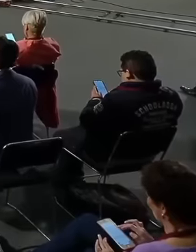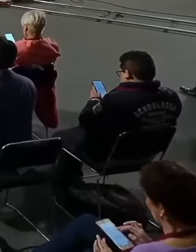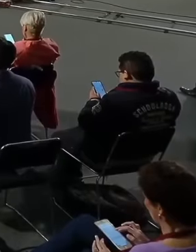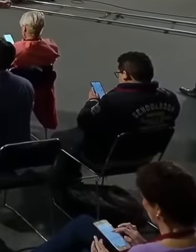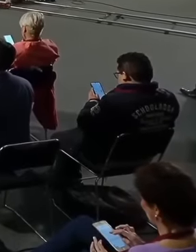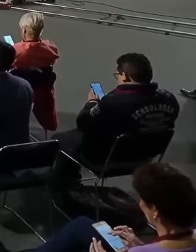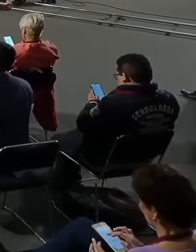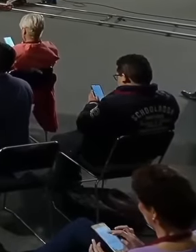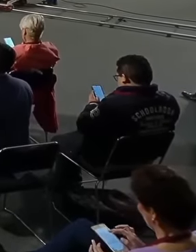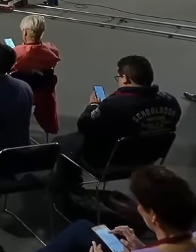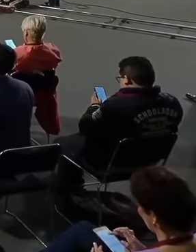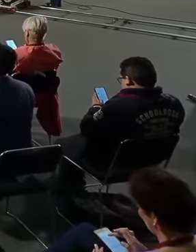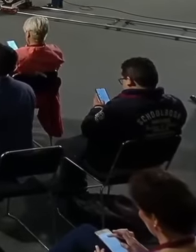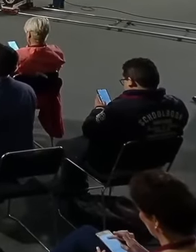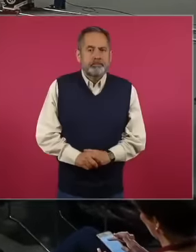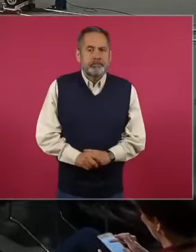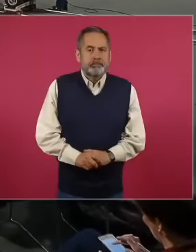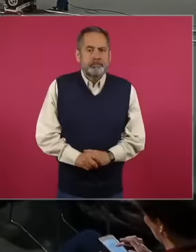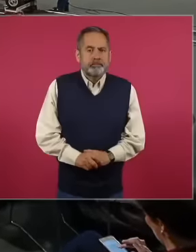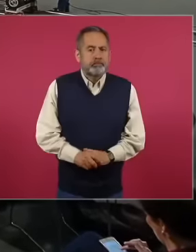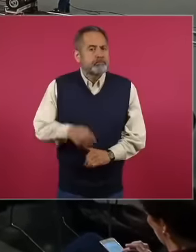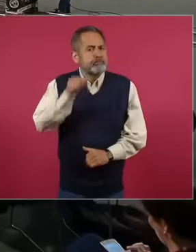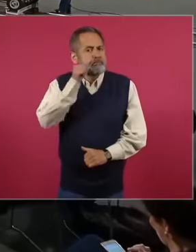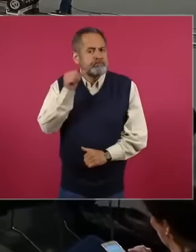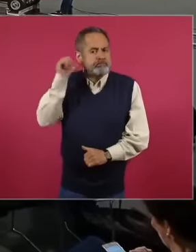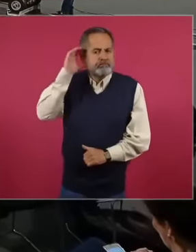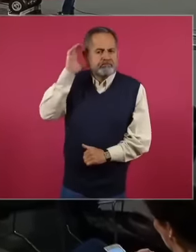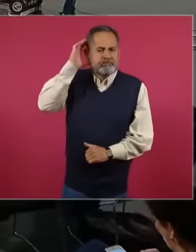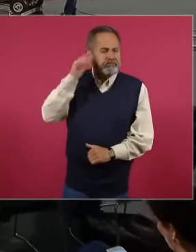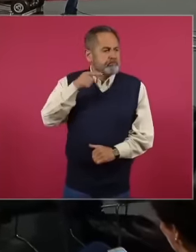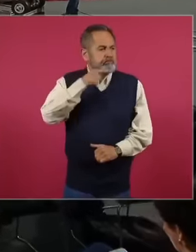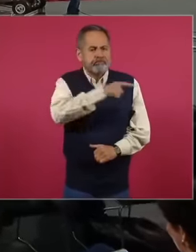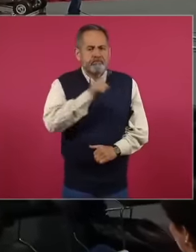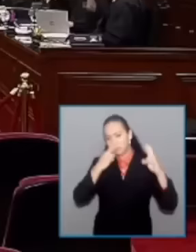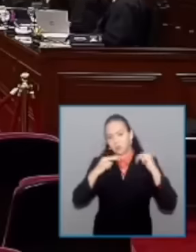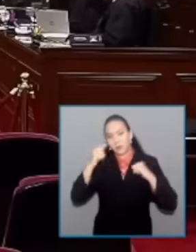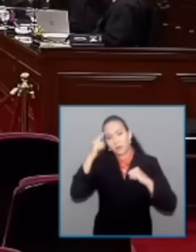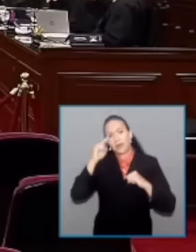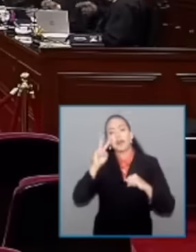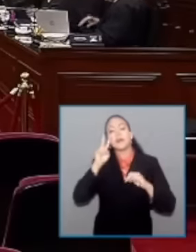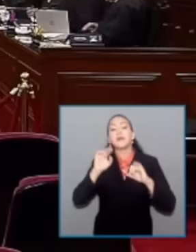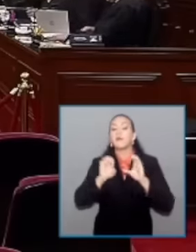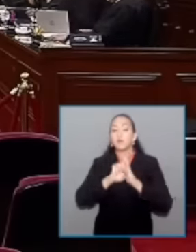we learned that the minister president of the supreme court of justice of the nation admitted an